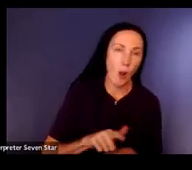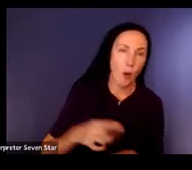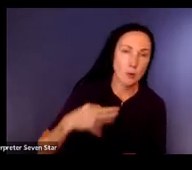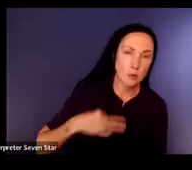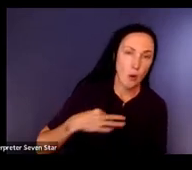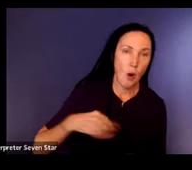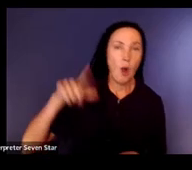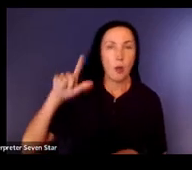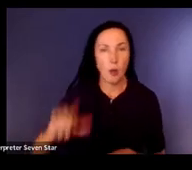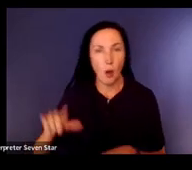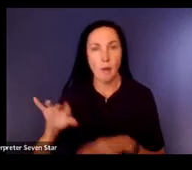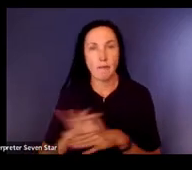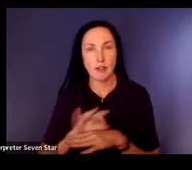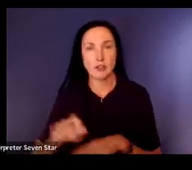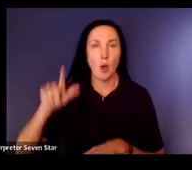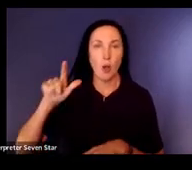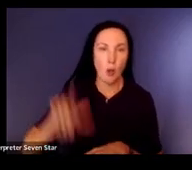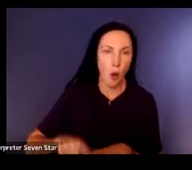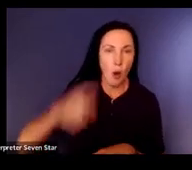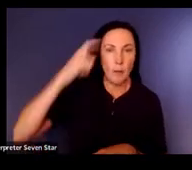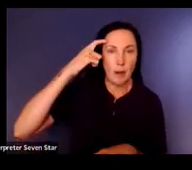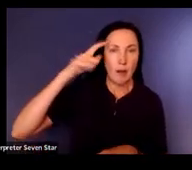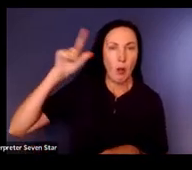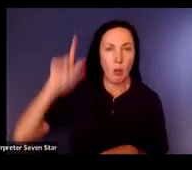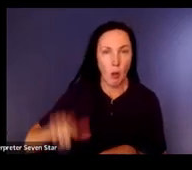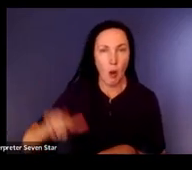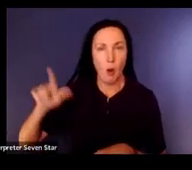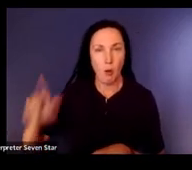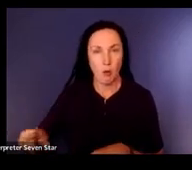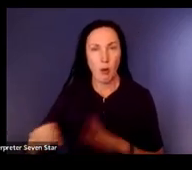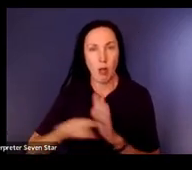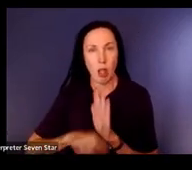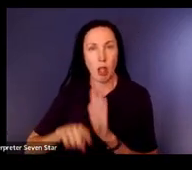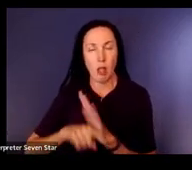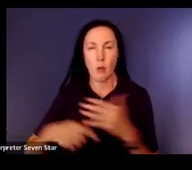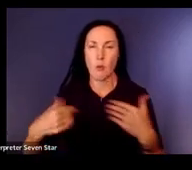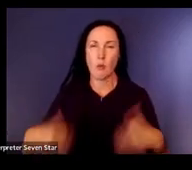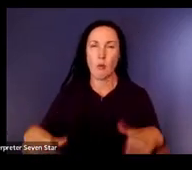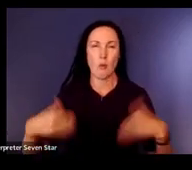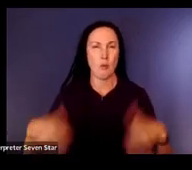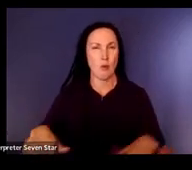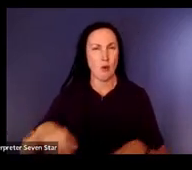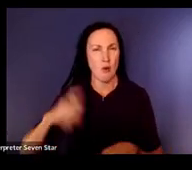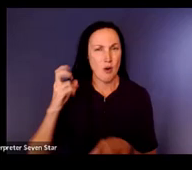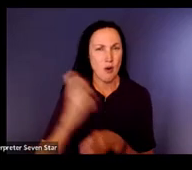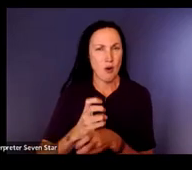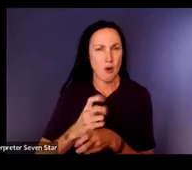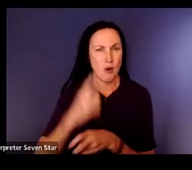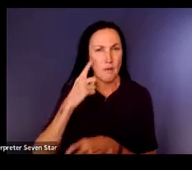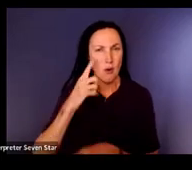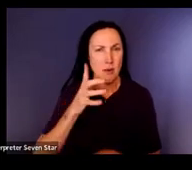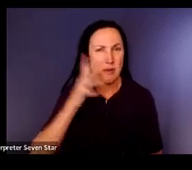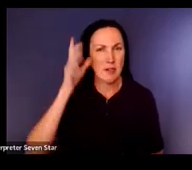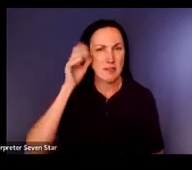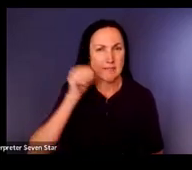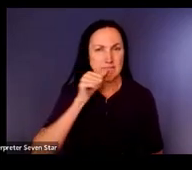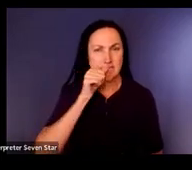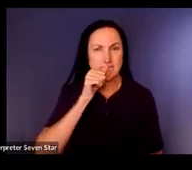be focusing on the child's strengths. So one of the assessments that we want to share with you is